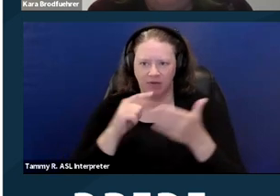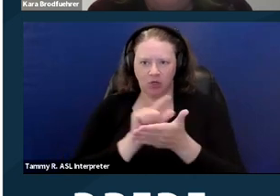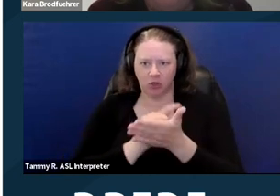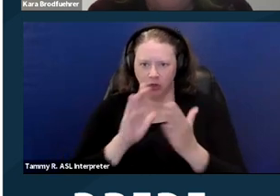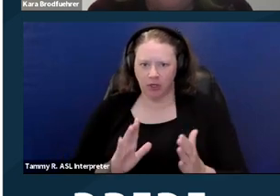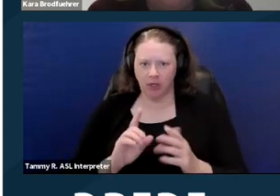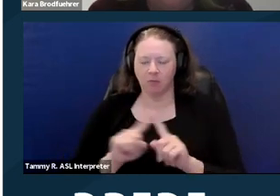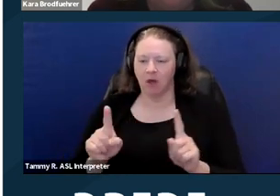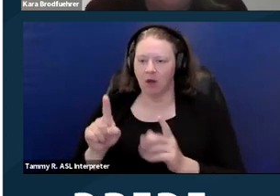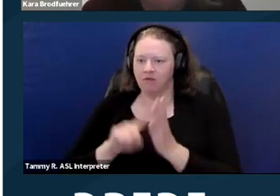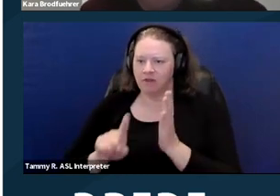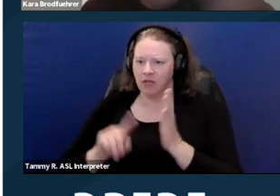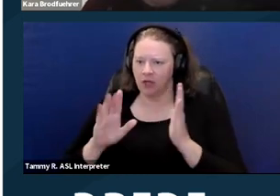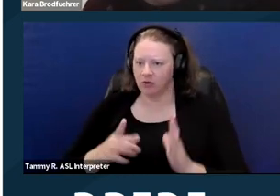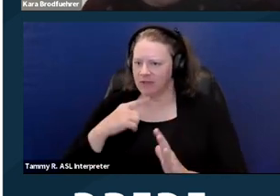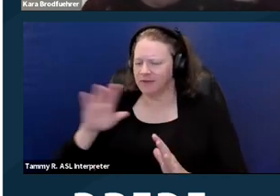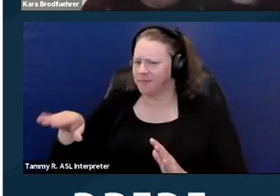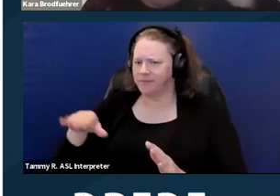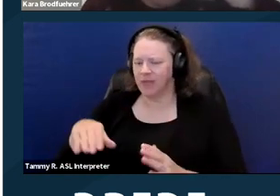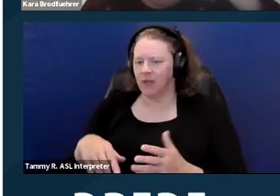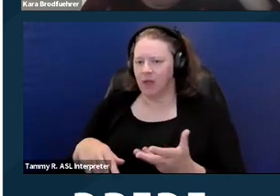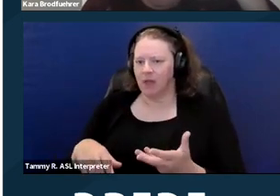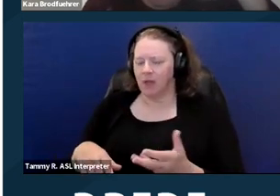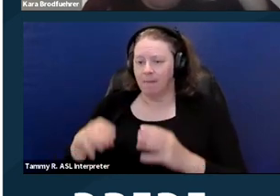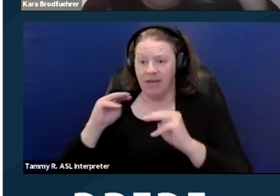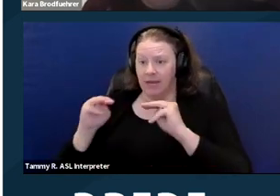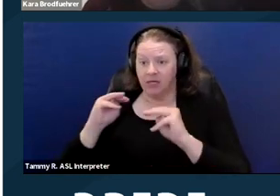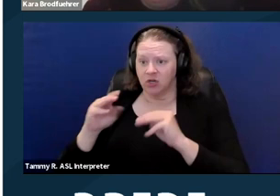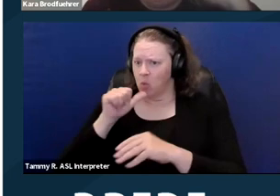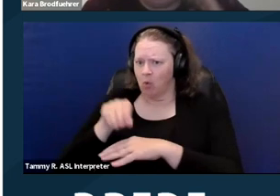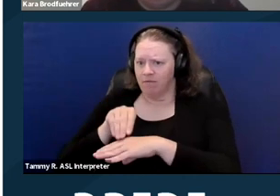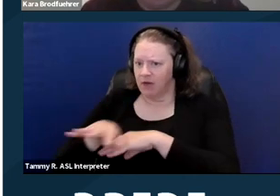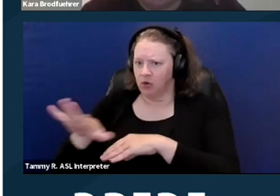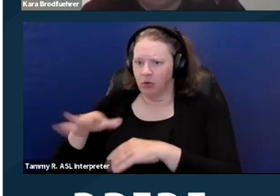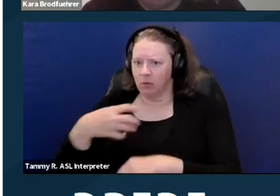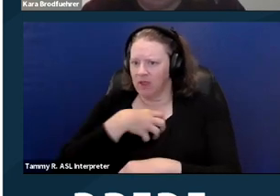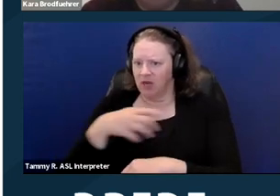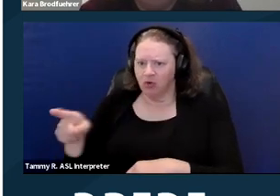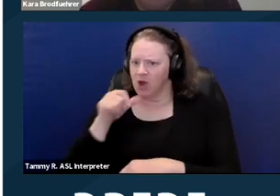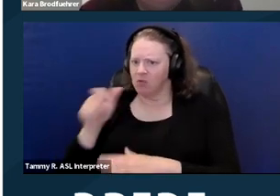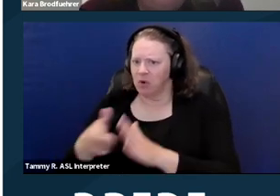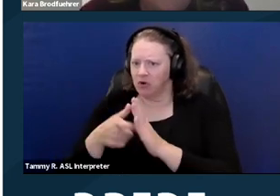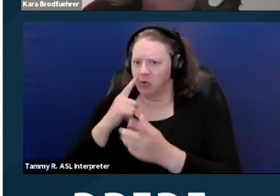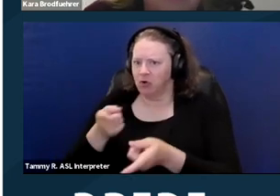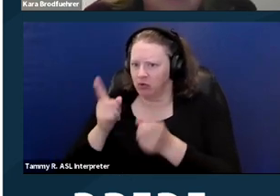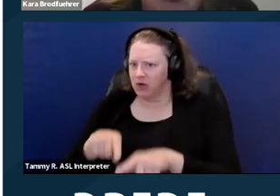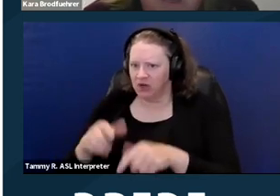but the investigator explains that it won't affect her complaint and she's not obligated to agree to anything. Rabiah agrees to participate